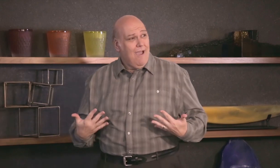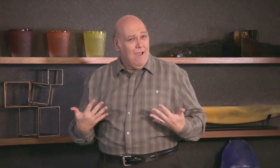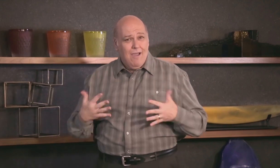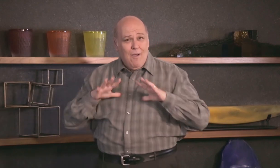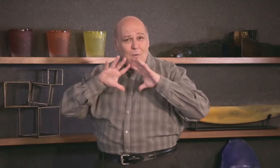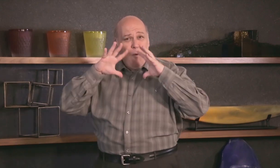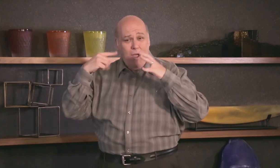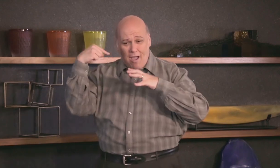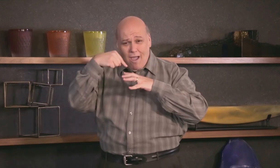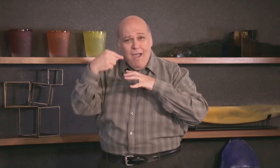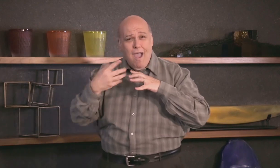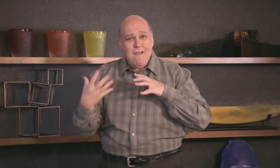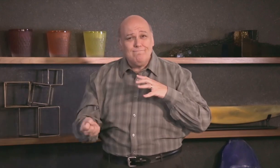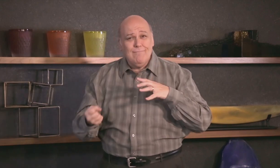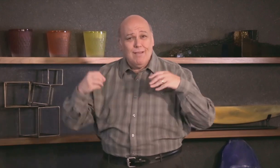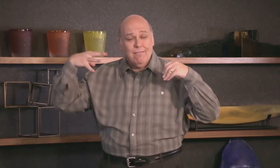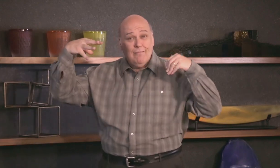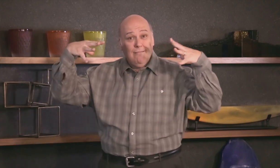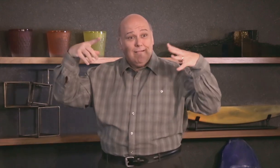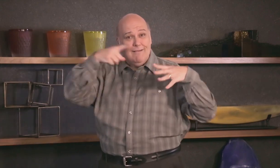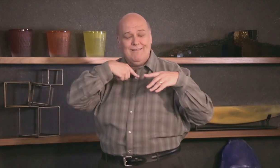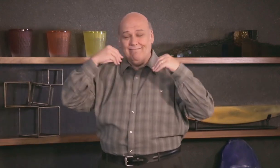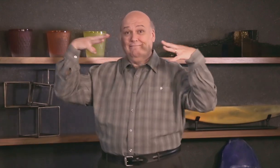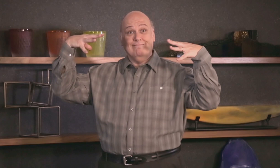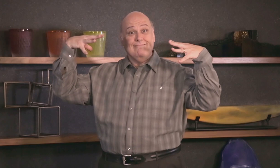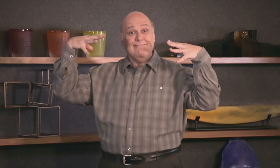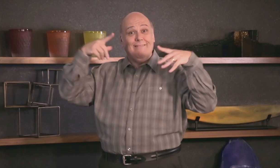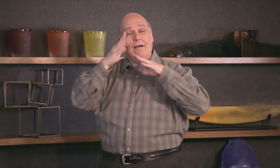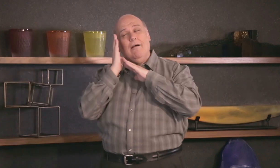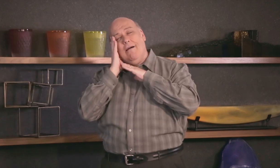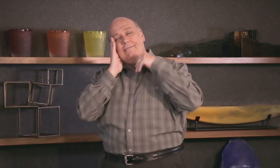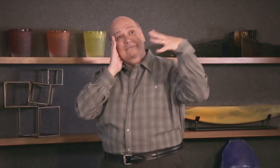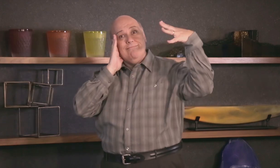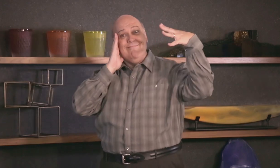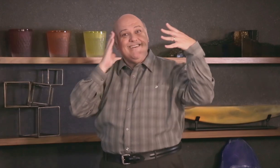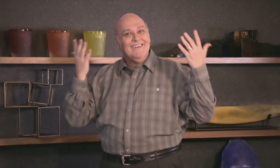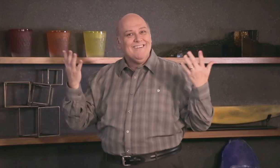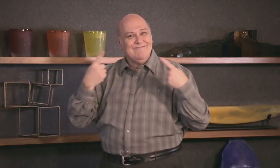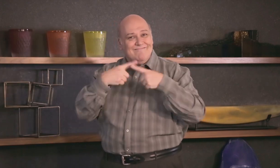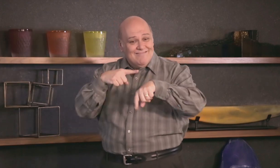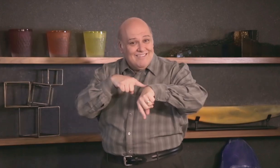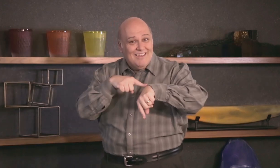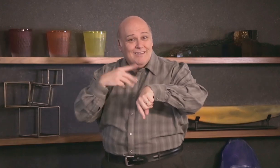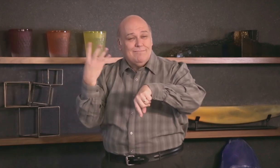practically all over the world. Lighting to help us see our way, lighting to use at night. Flashing